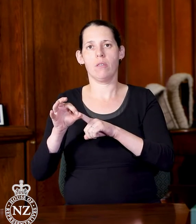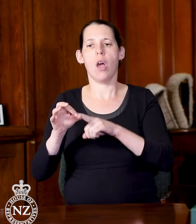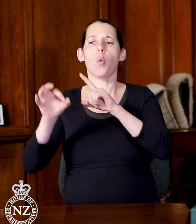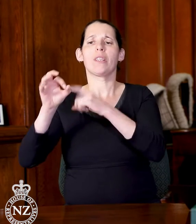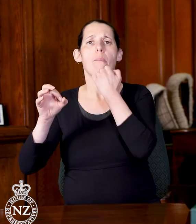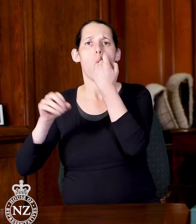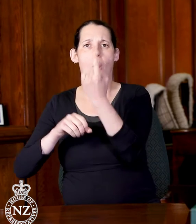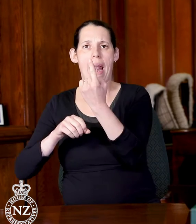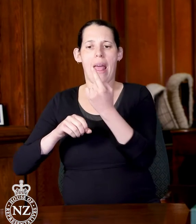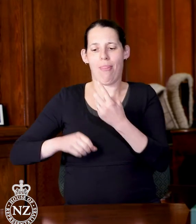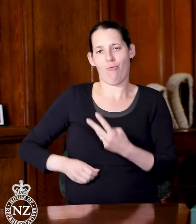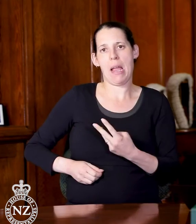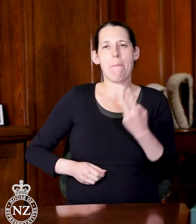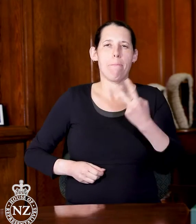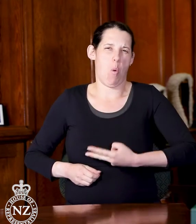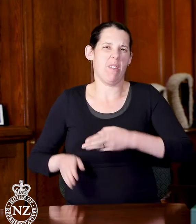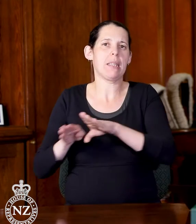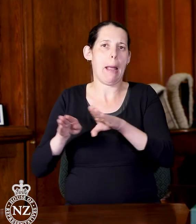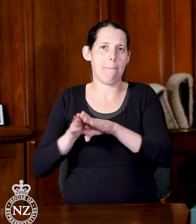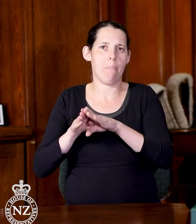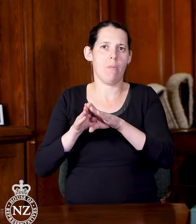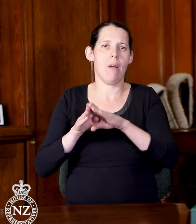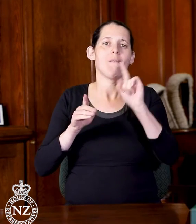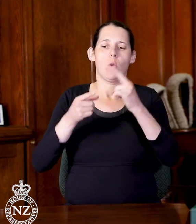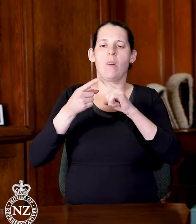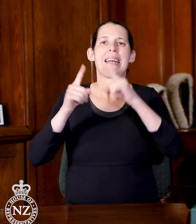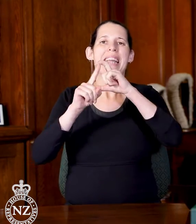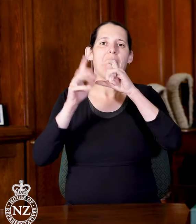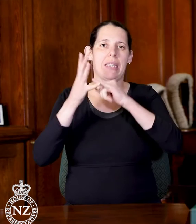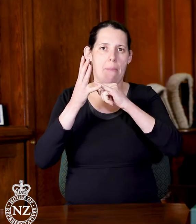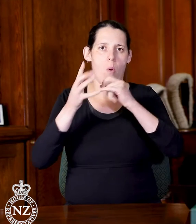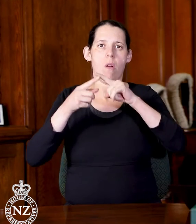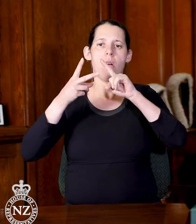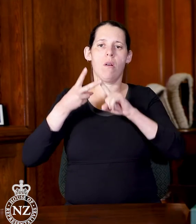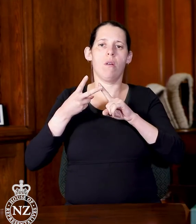David Seymour and Hon Judith Collins to the Prime Minister asking whether she stands by